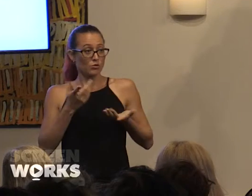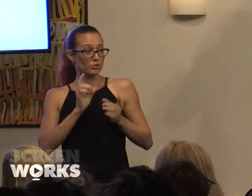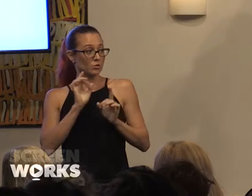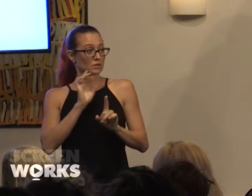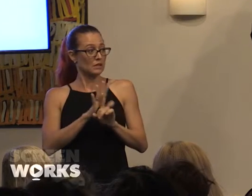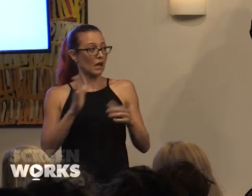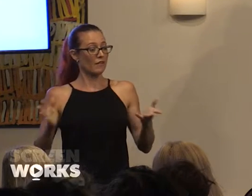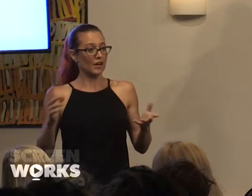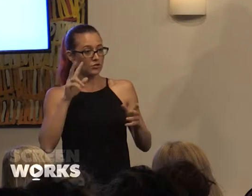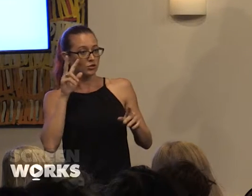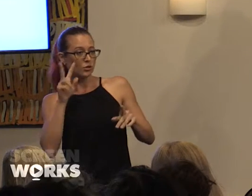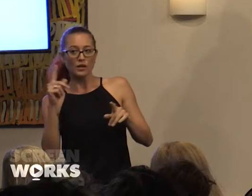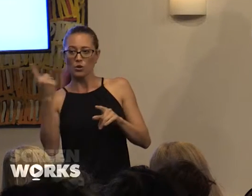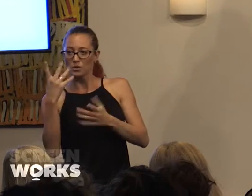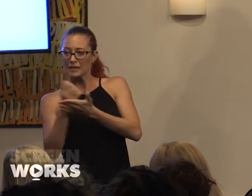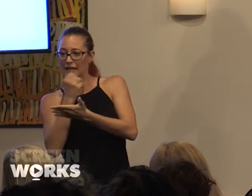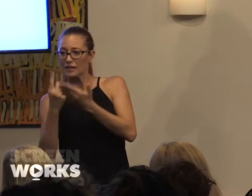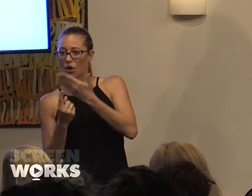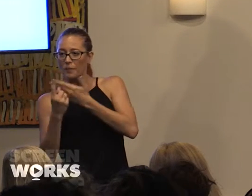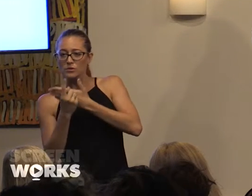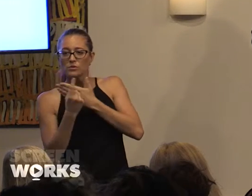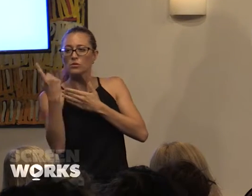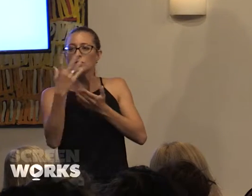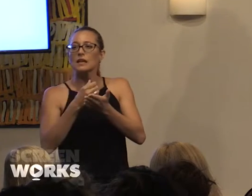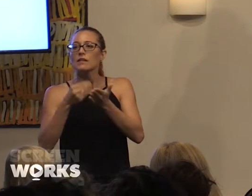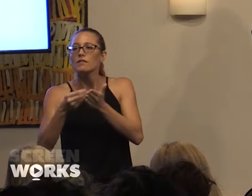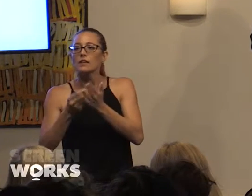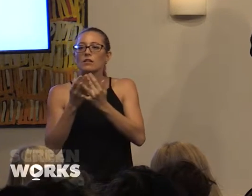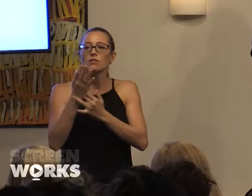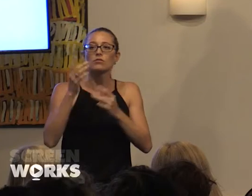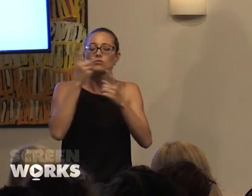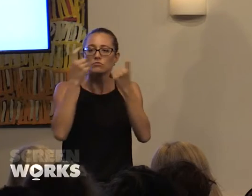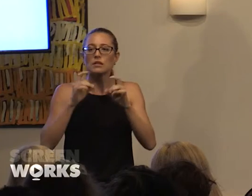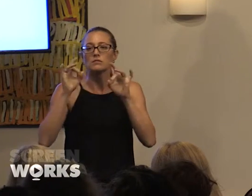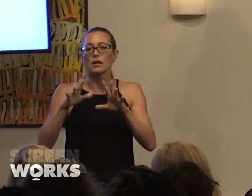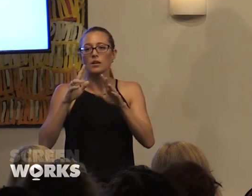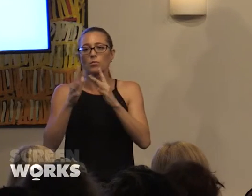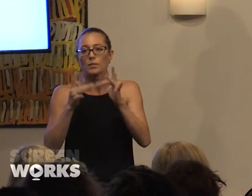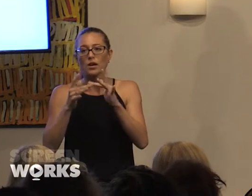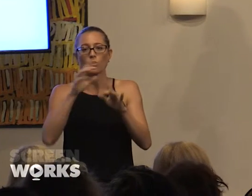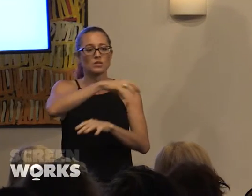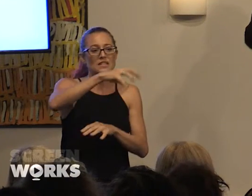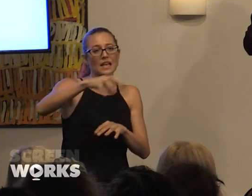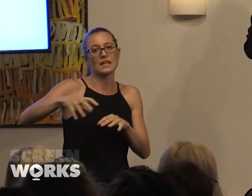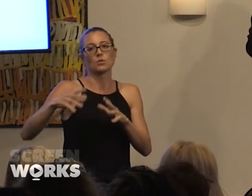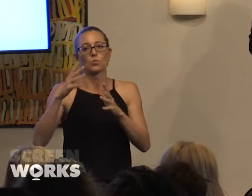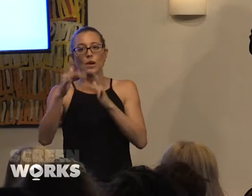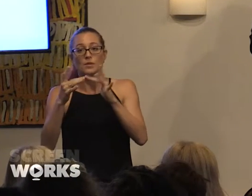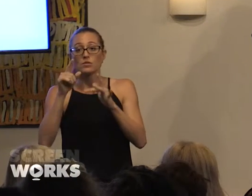who is getting the opportunities and who's getting the funding through the Screen Australia website or through the state websites you can potentially go